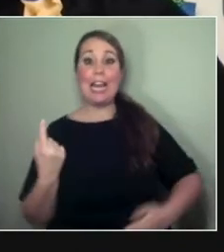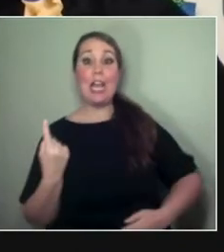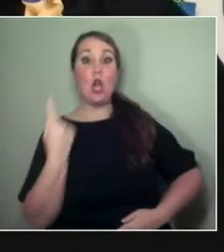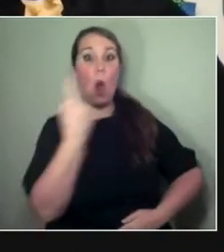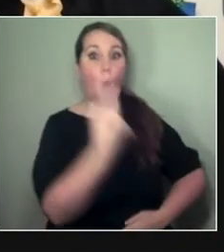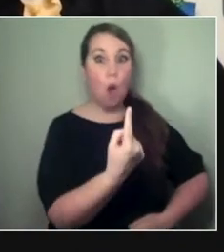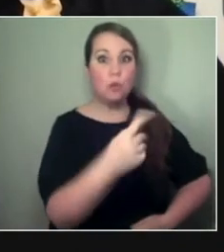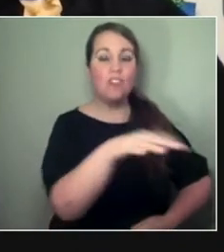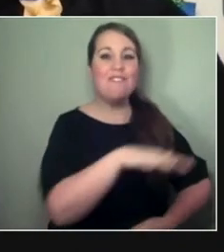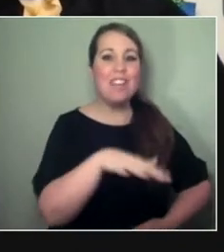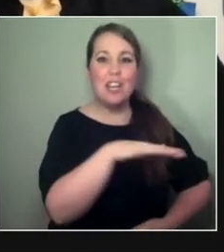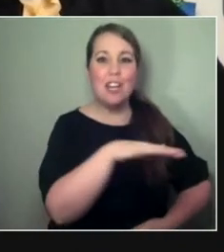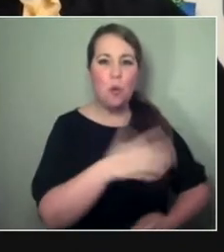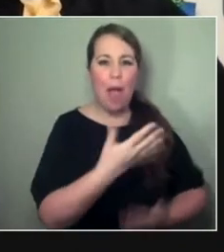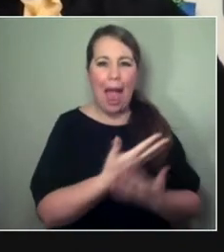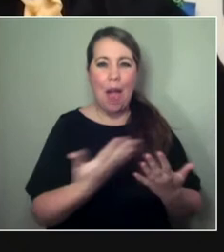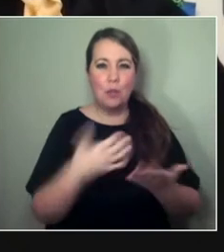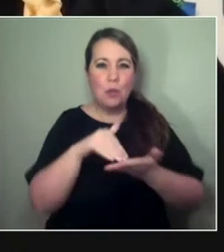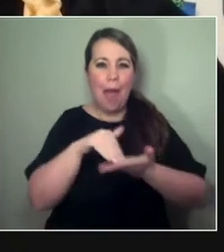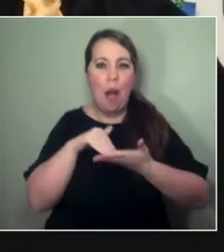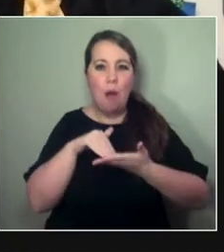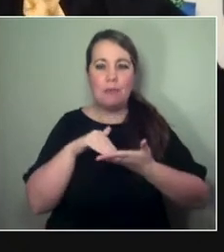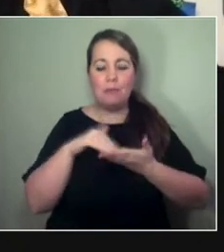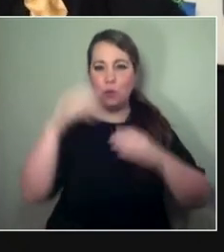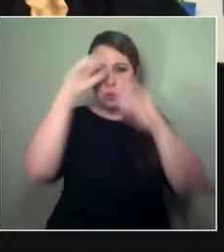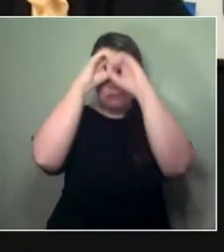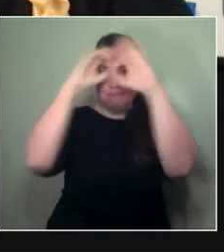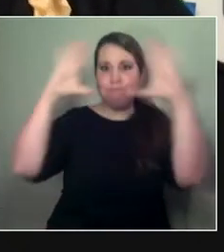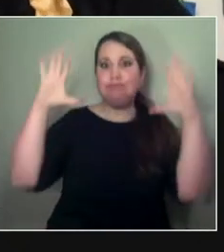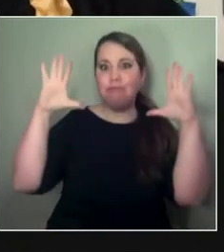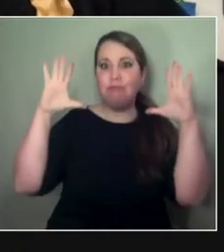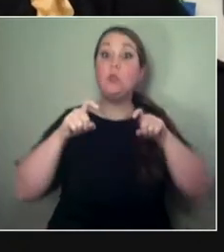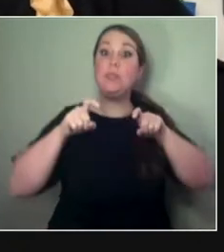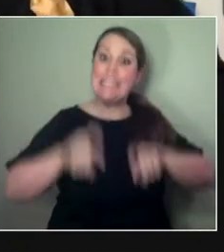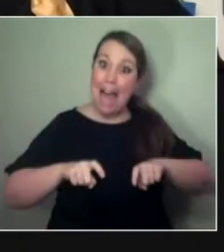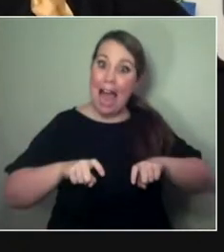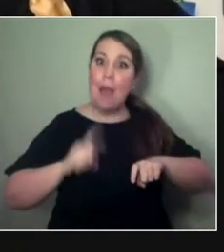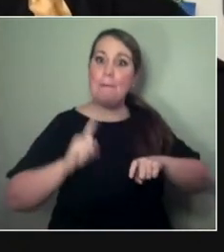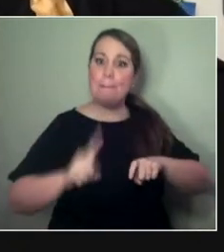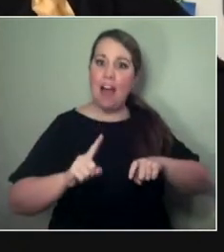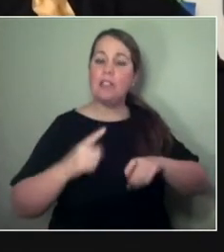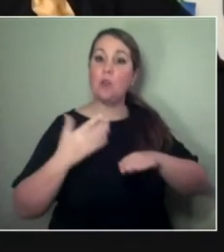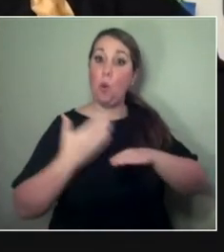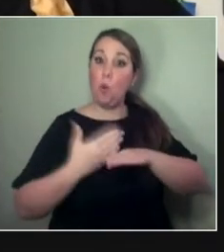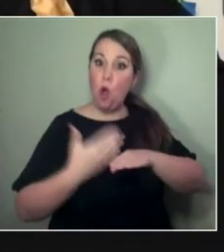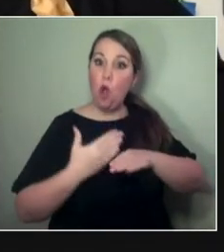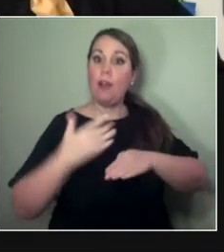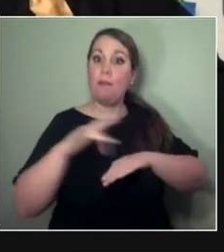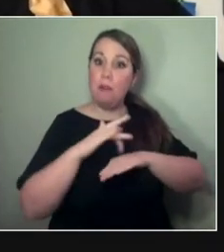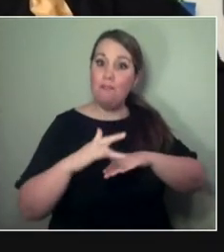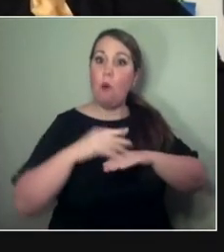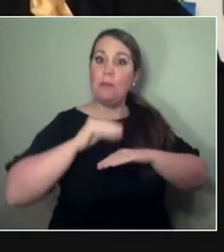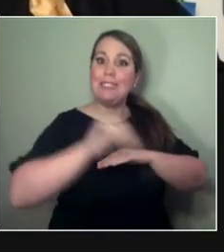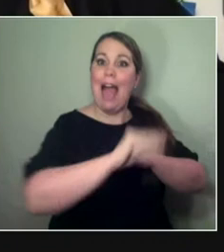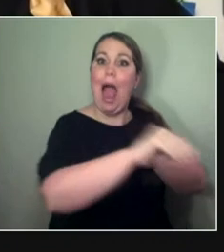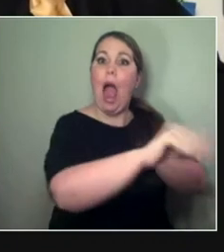That is a great question. They involved... So, they were working with their mentors. Yup.